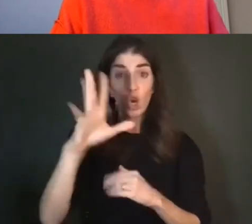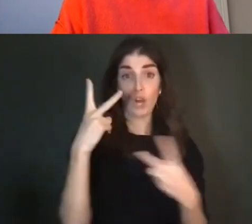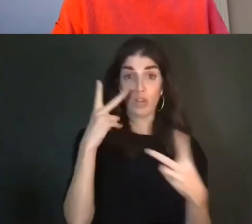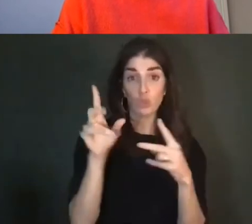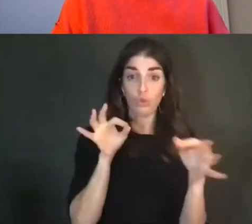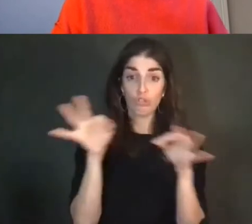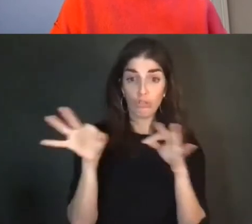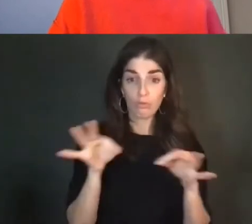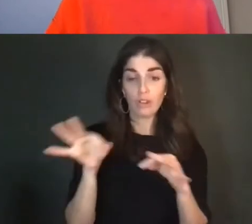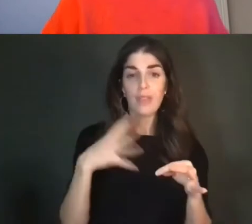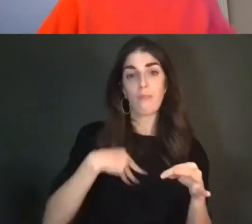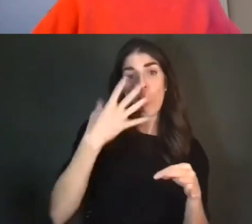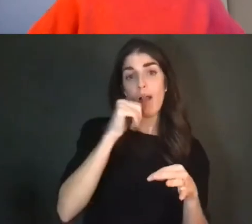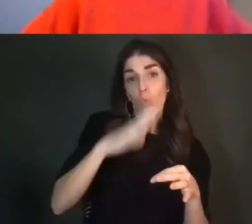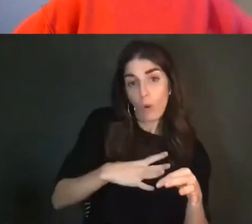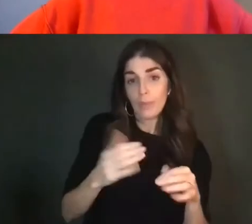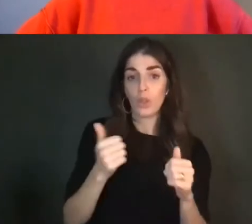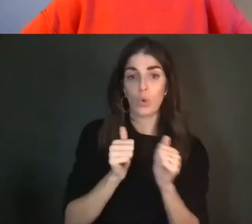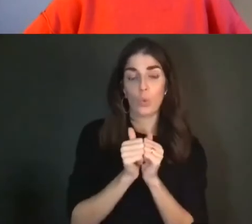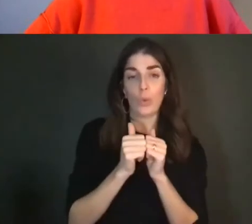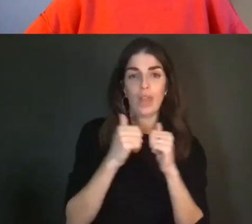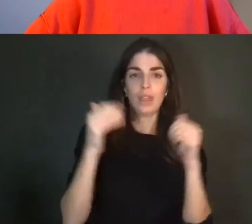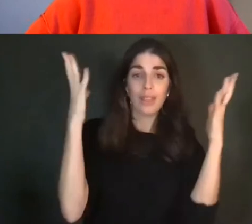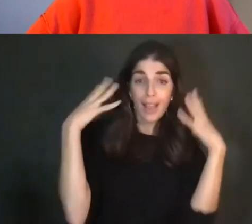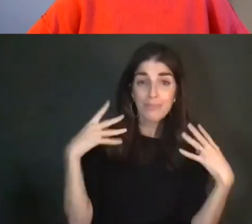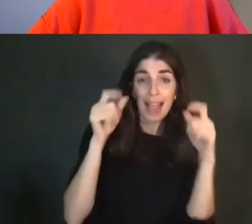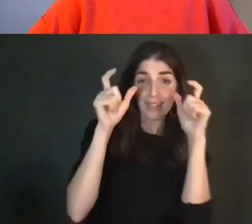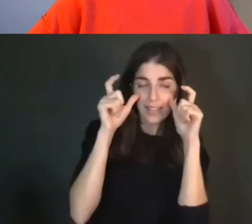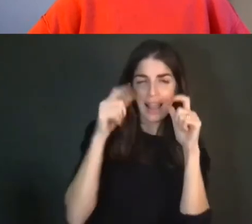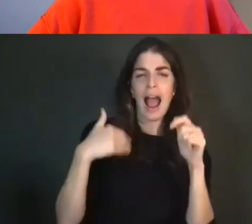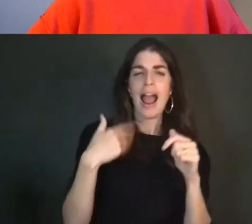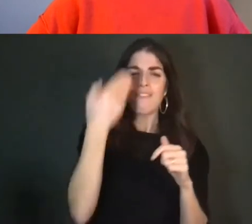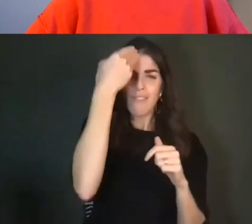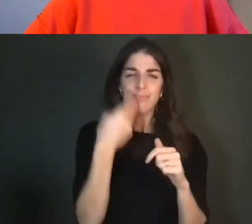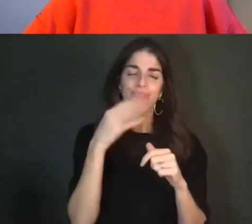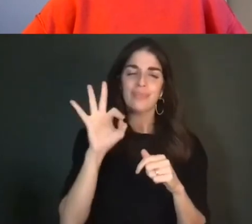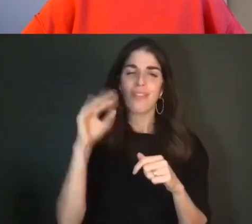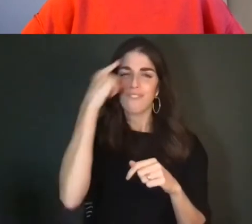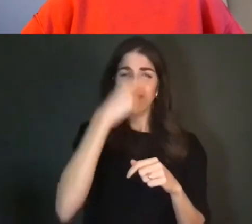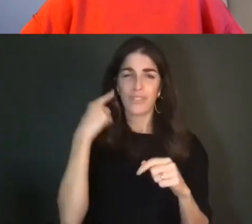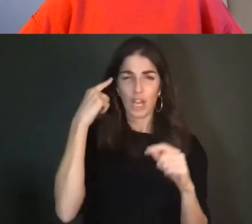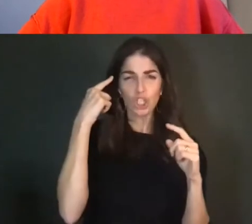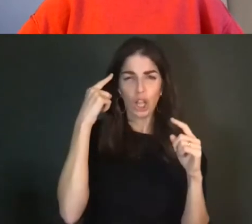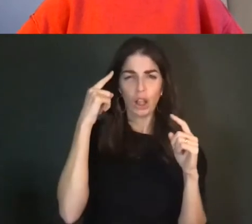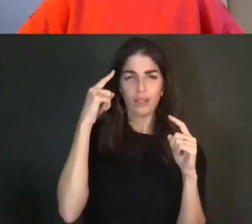rimmed glasses. I have facial dystonia on the left side and an intermittent speech impediment,